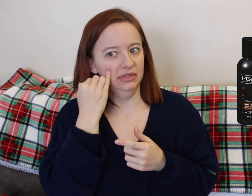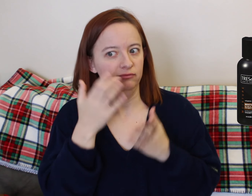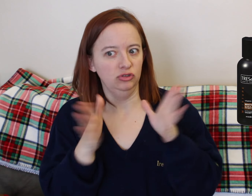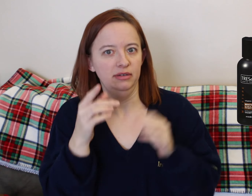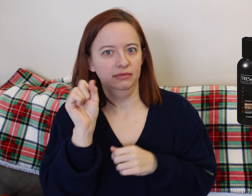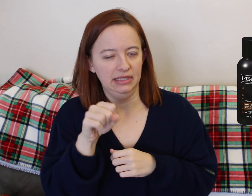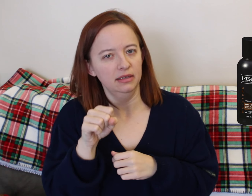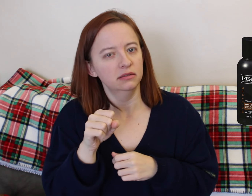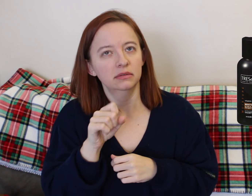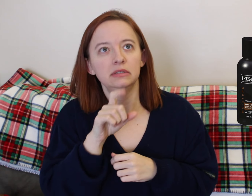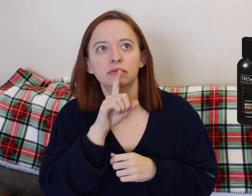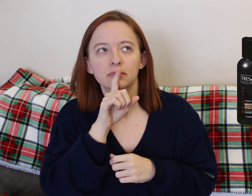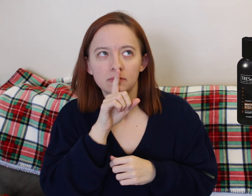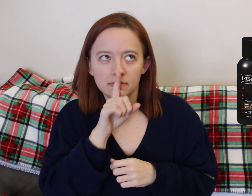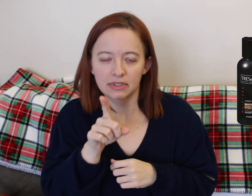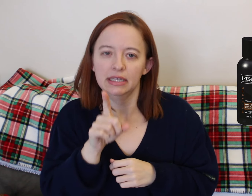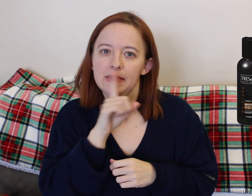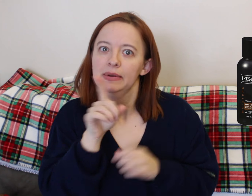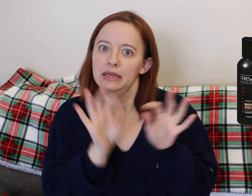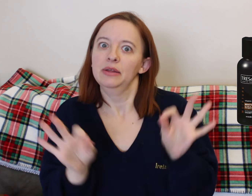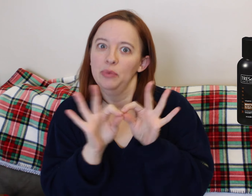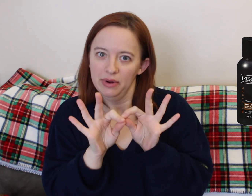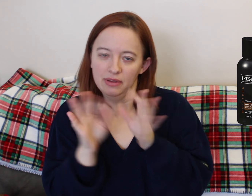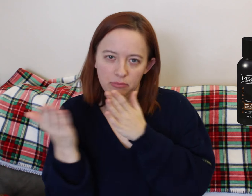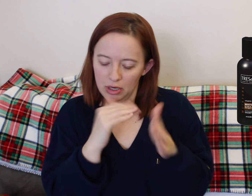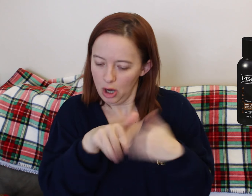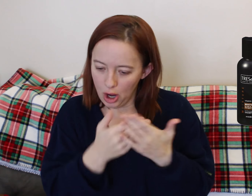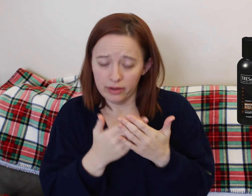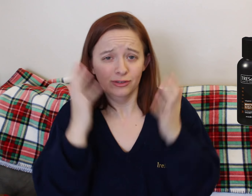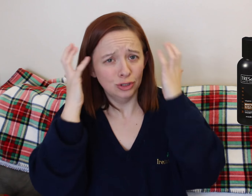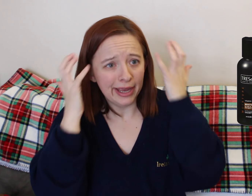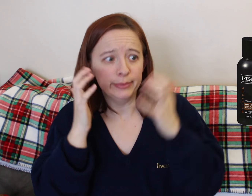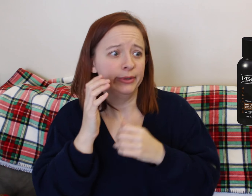Next is a conditioner and yes, Jenna did shower.